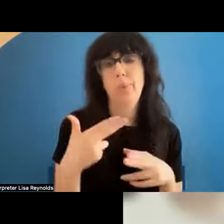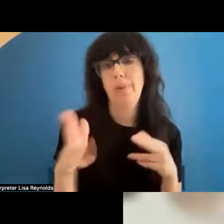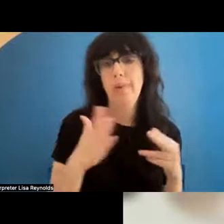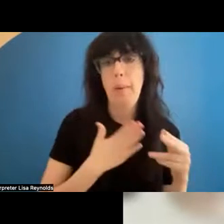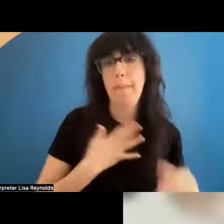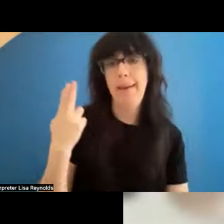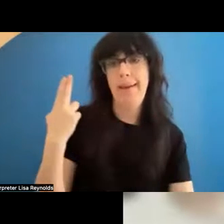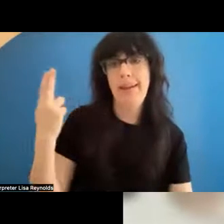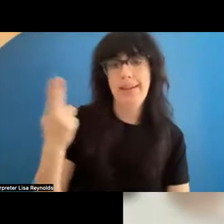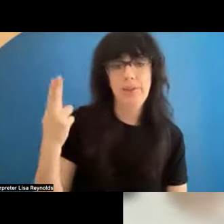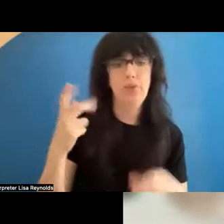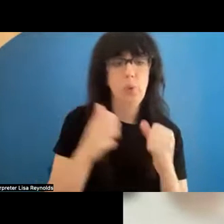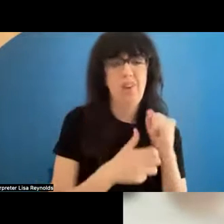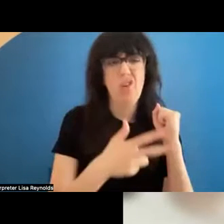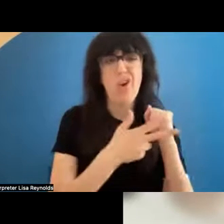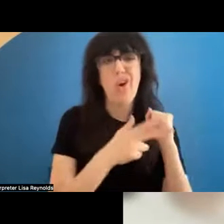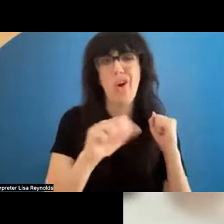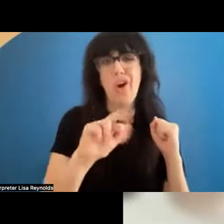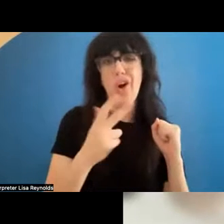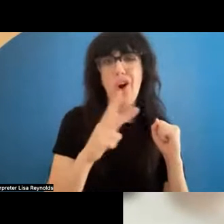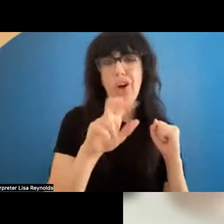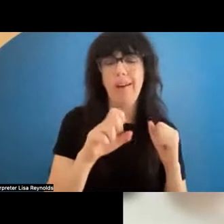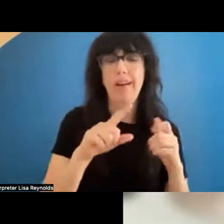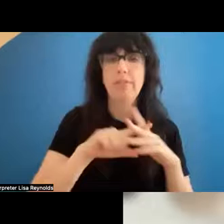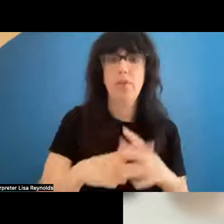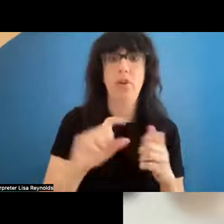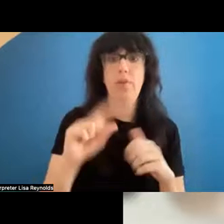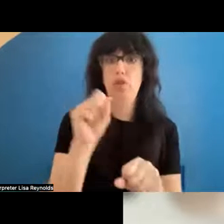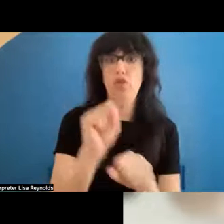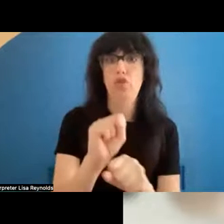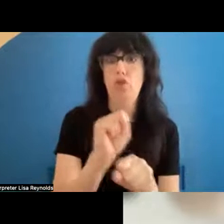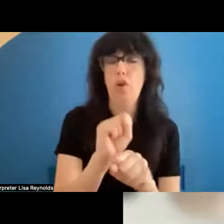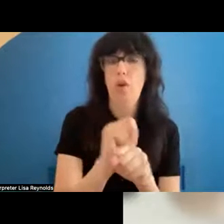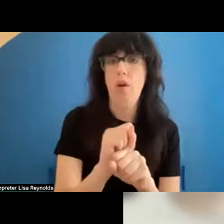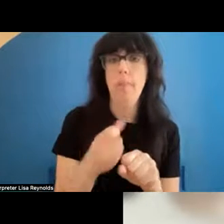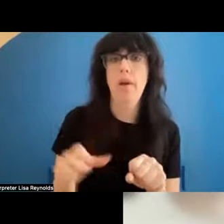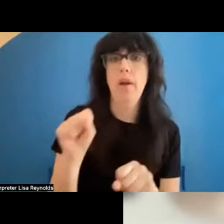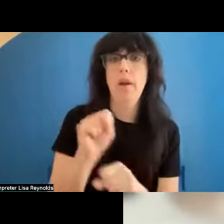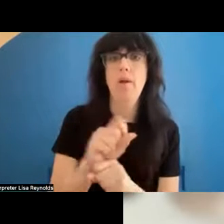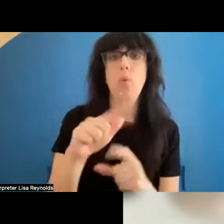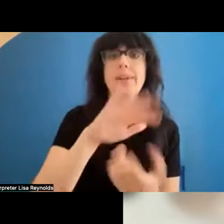, my history dealing with archive actually started out with my very first job. I worked in the central research and